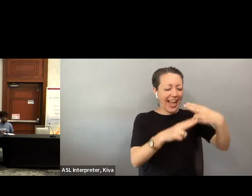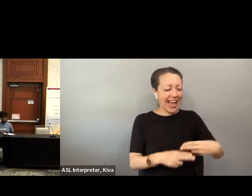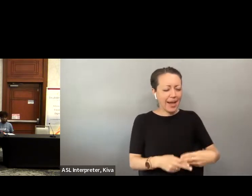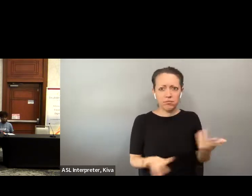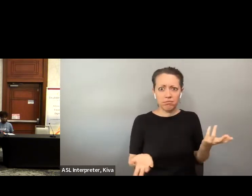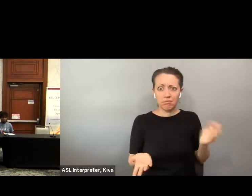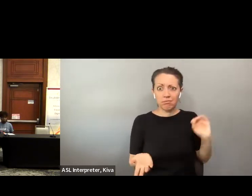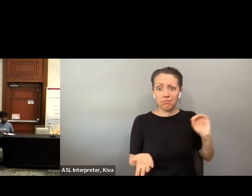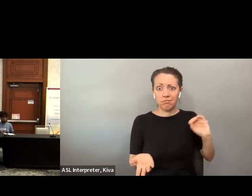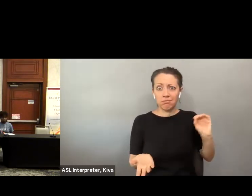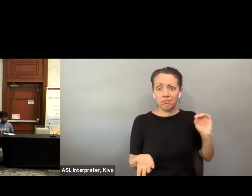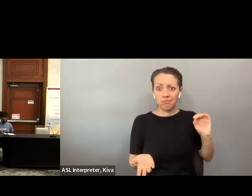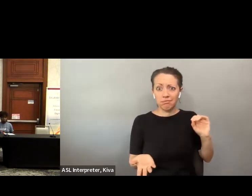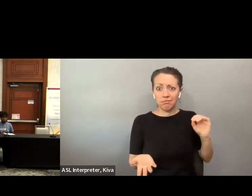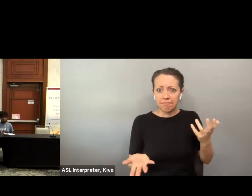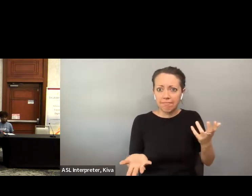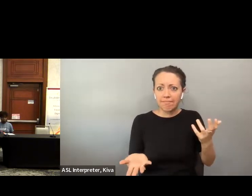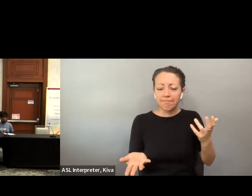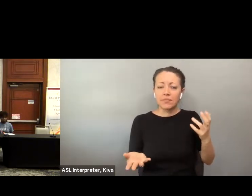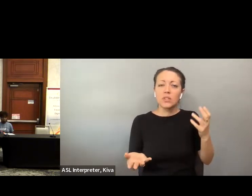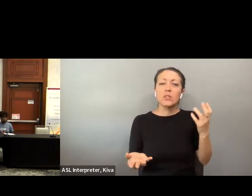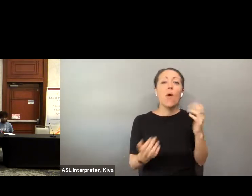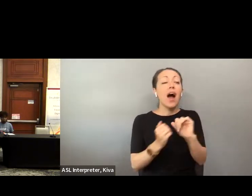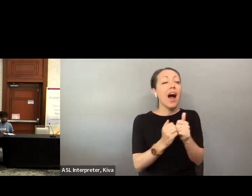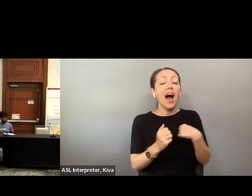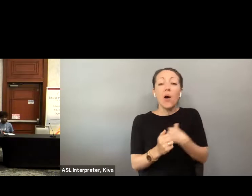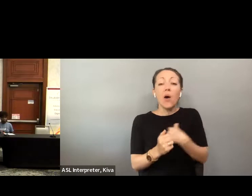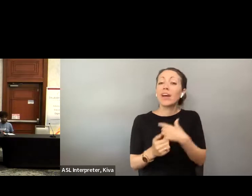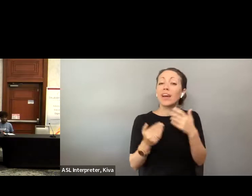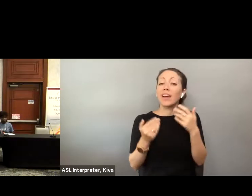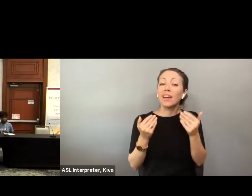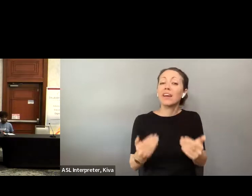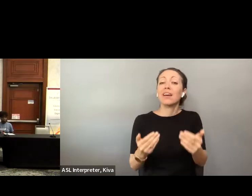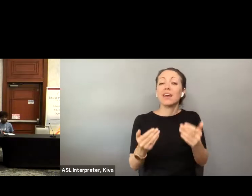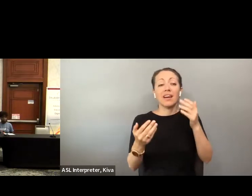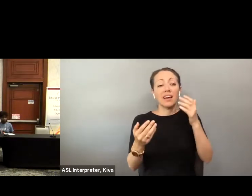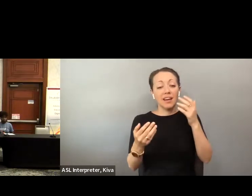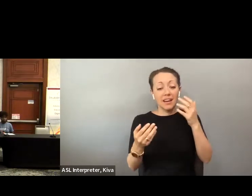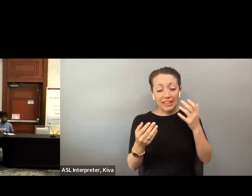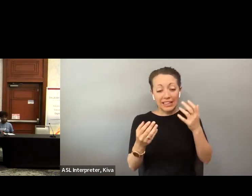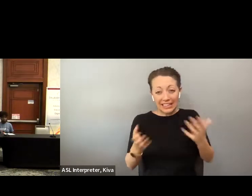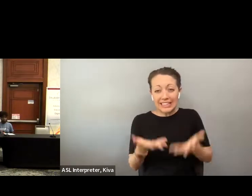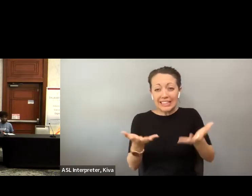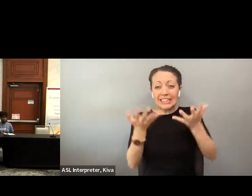Leon County who have low vision and that is not a resource we have access to and